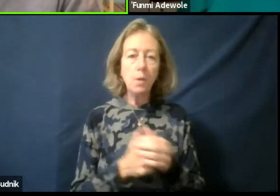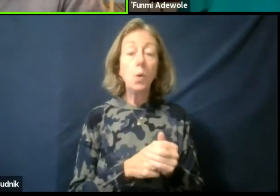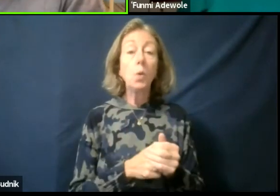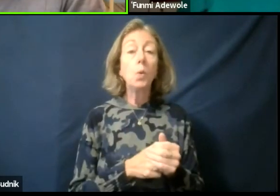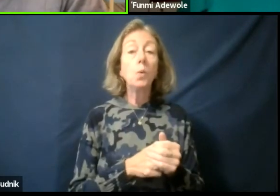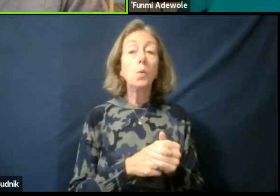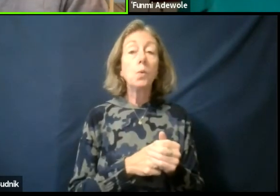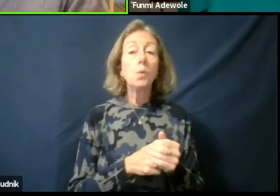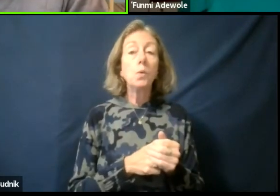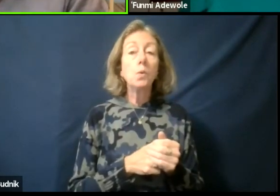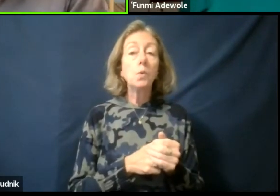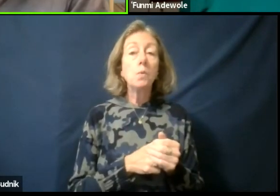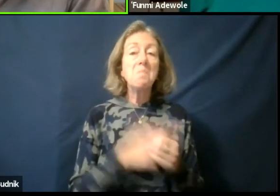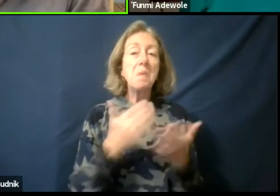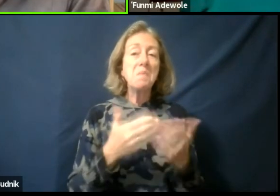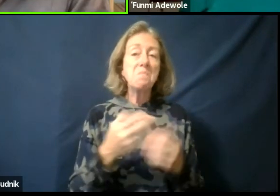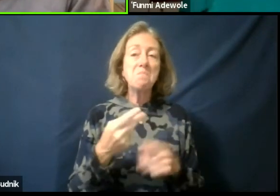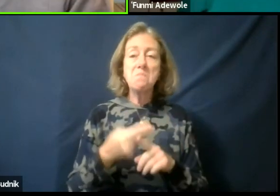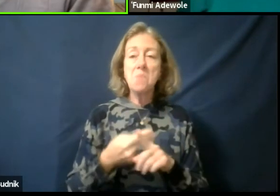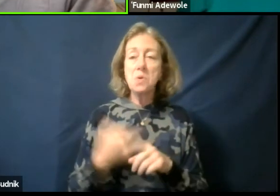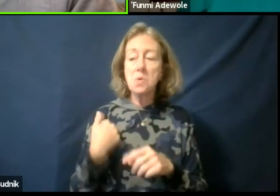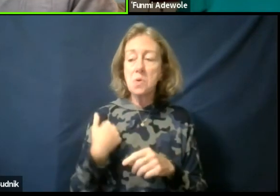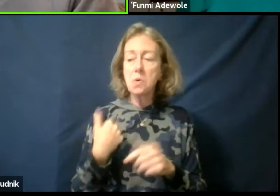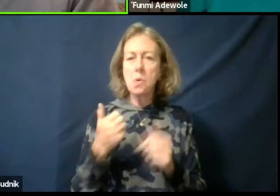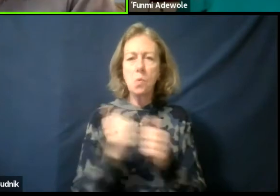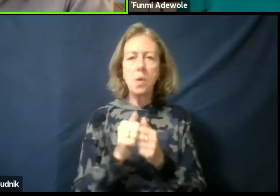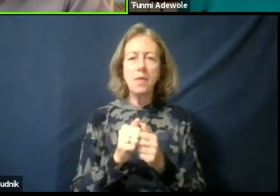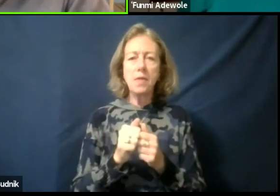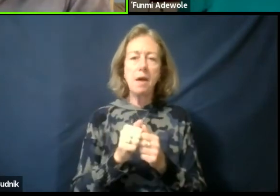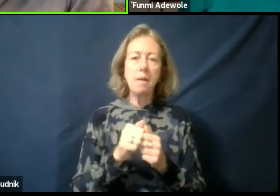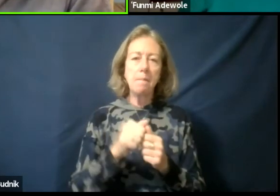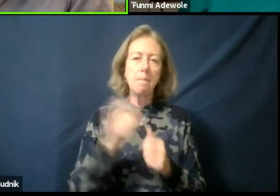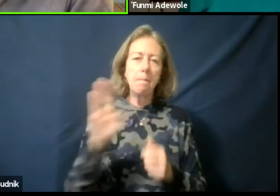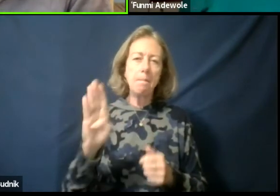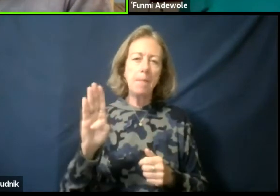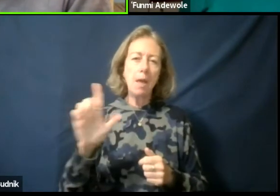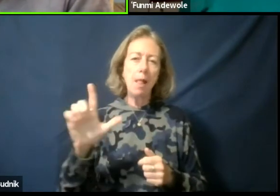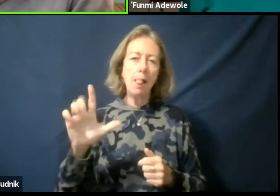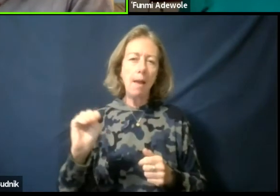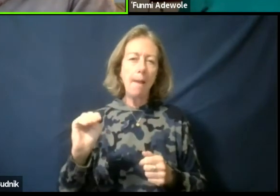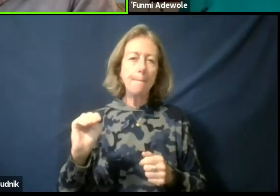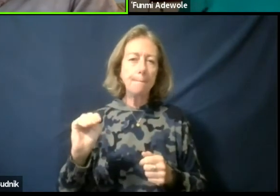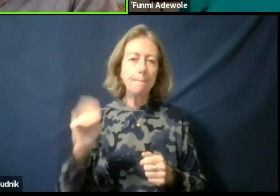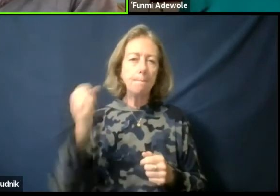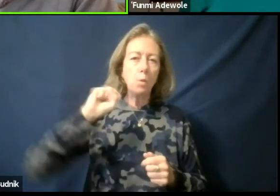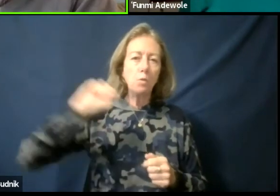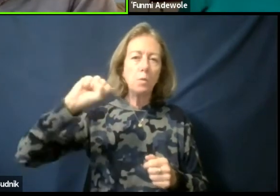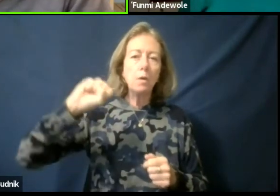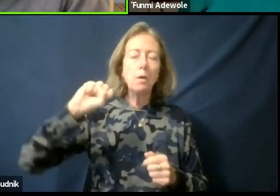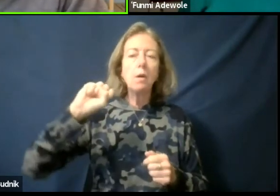Some couple of months ago, with BLM movement and all the and all of that. There's a particular, I think a particular Monday